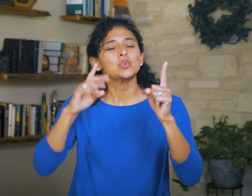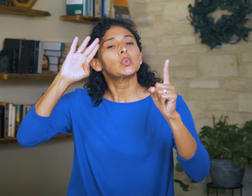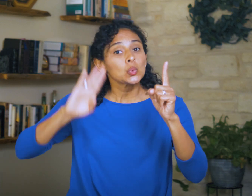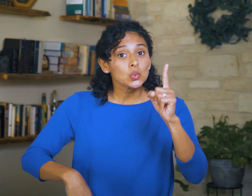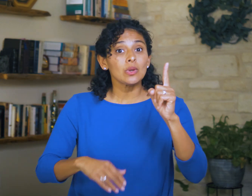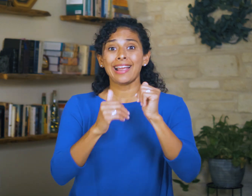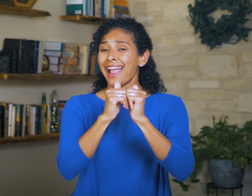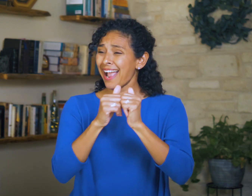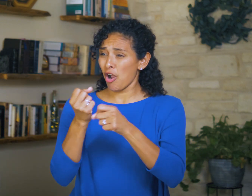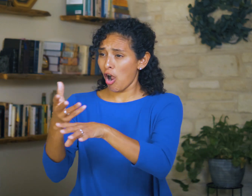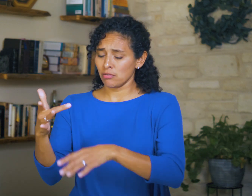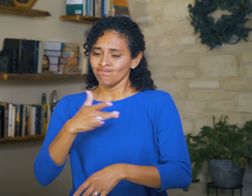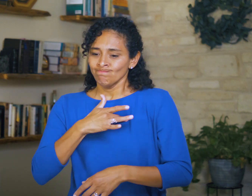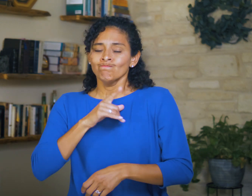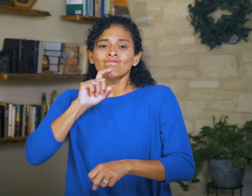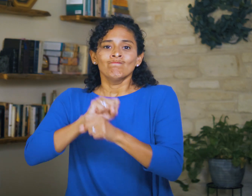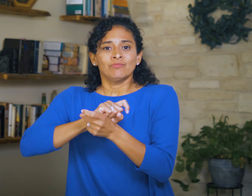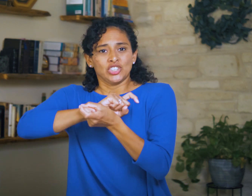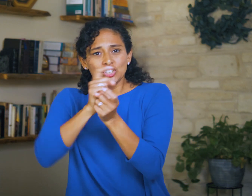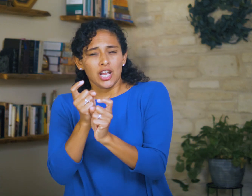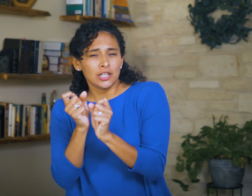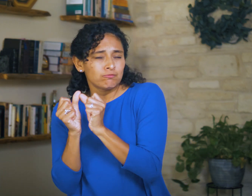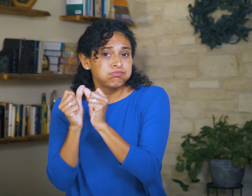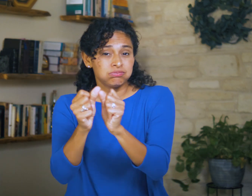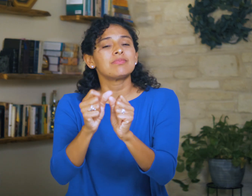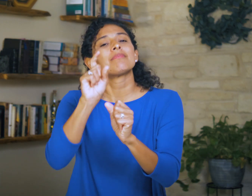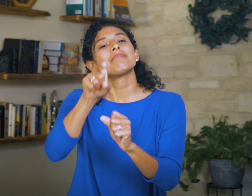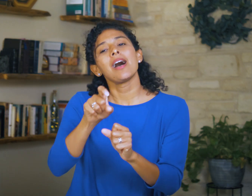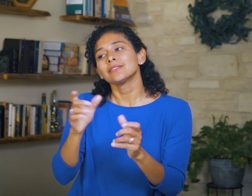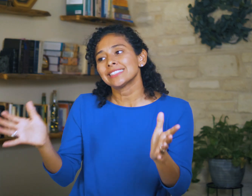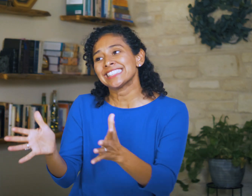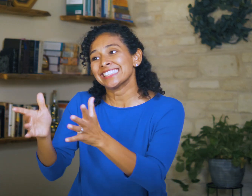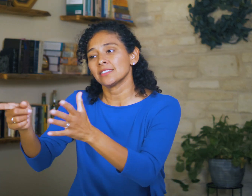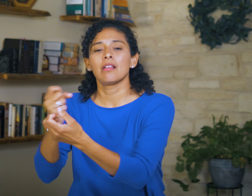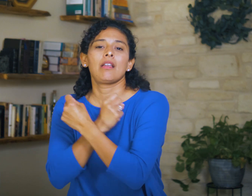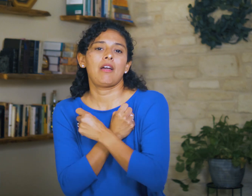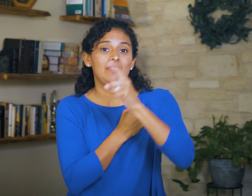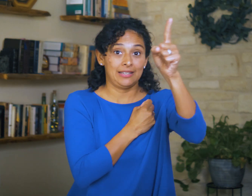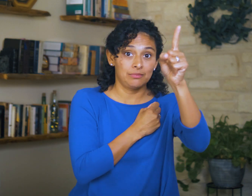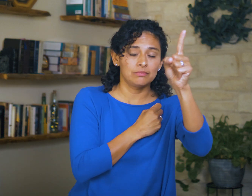But He knows that the only thing that will bring lasting change is for them to love Him—